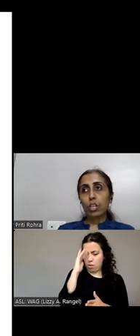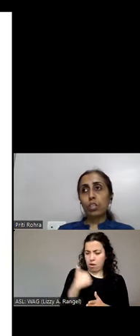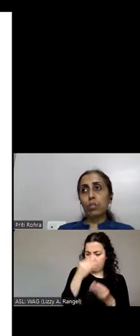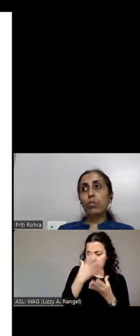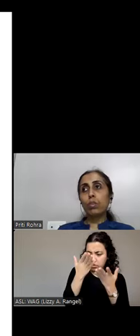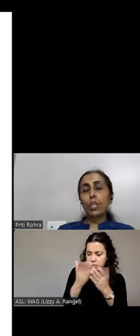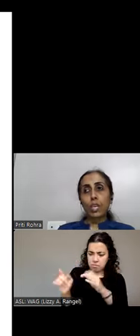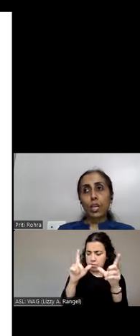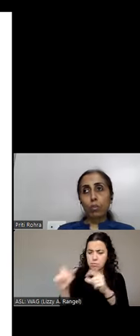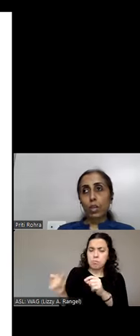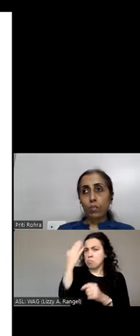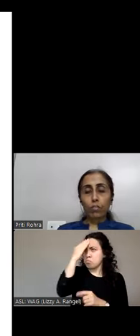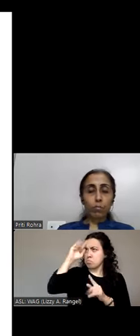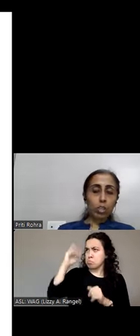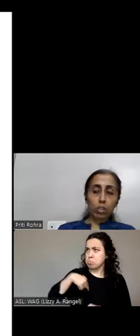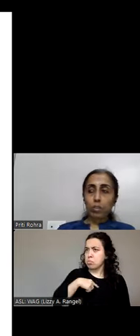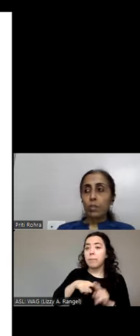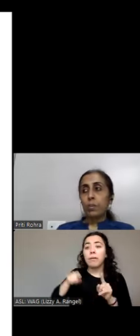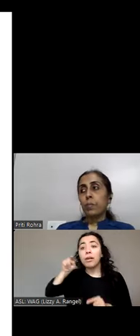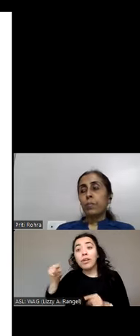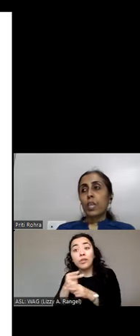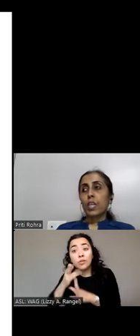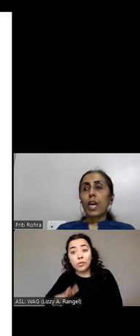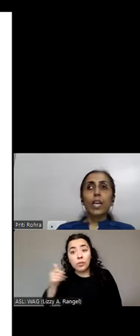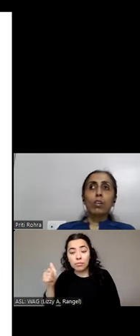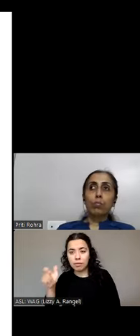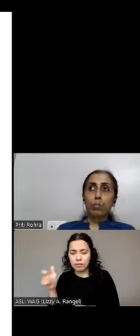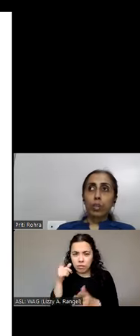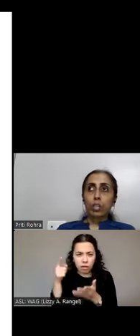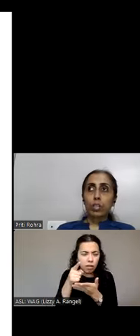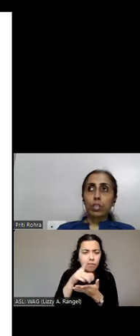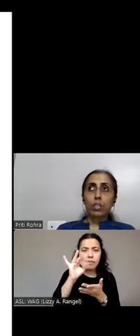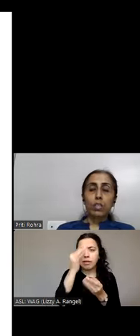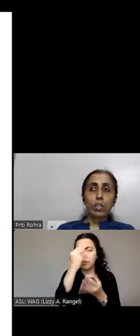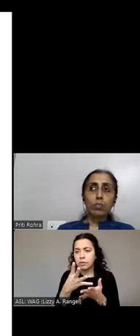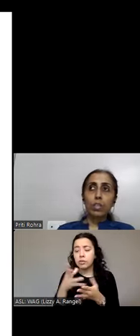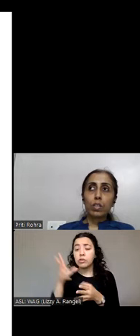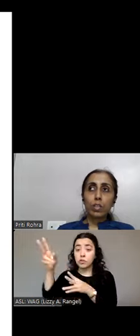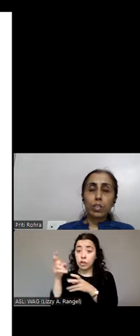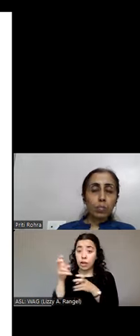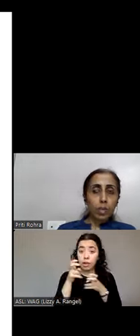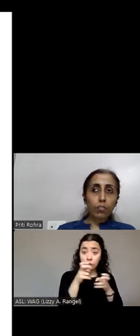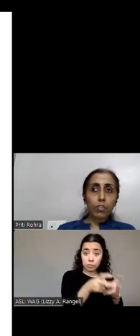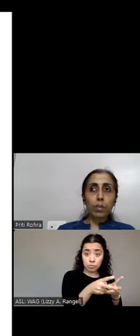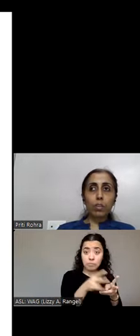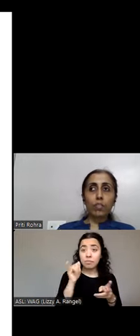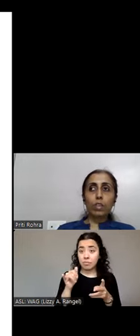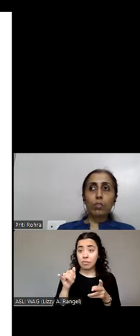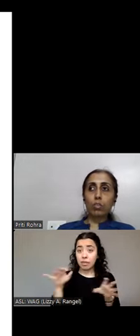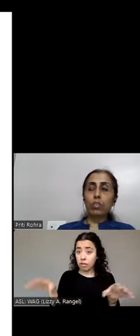need to get to that information. Drag and drop operations. It will really benefit magnified users